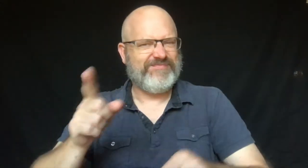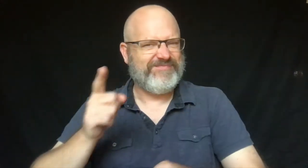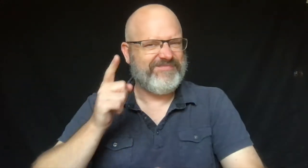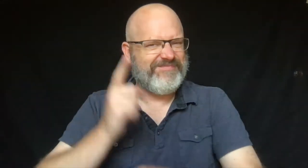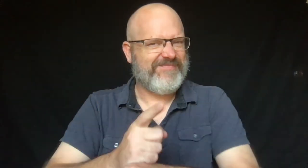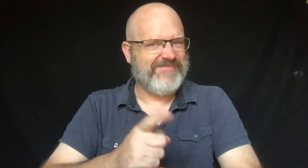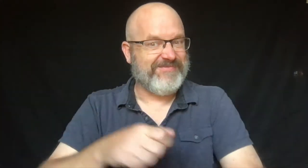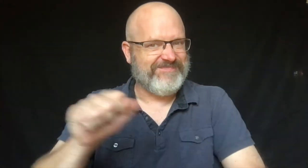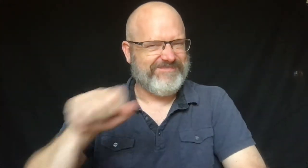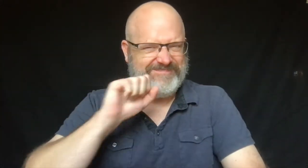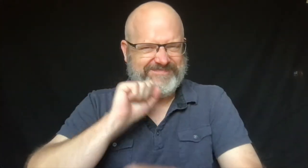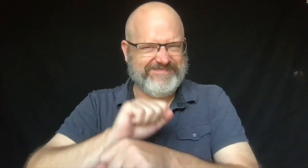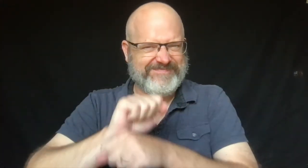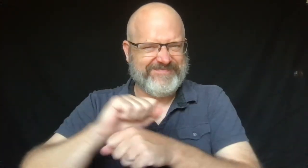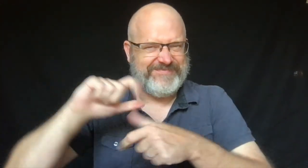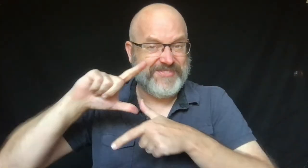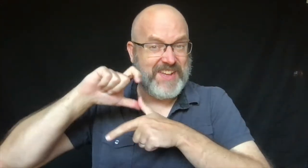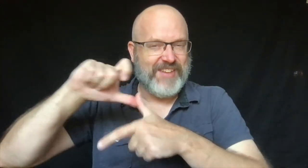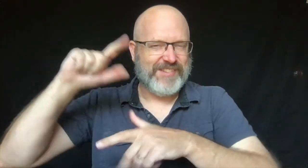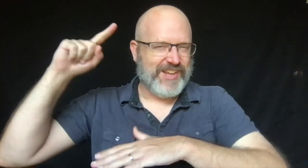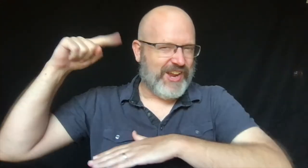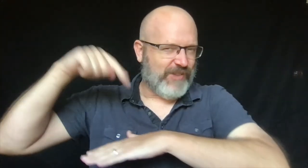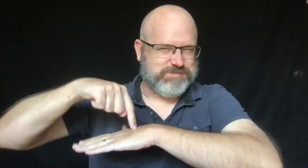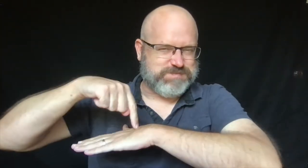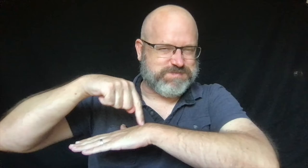The news reporters were right.